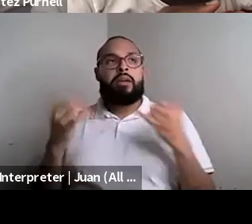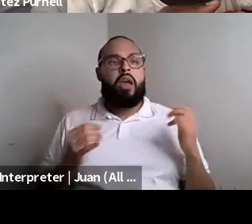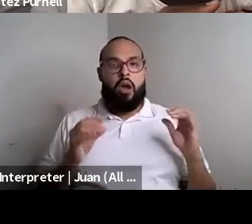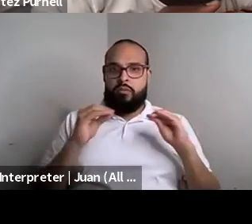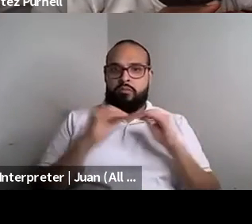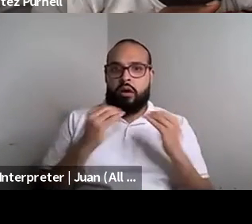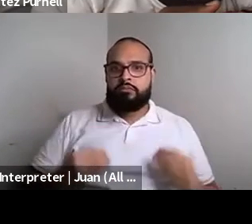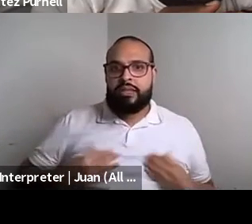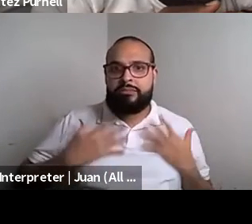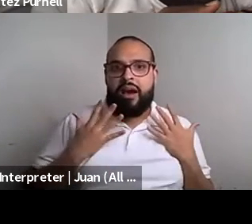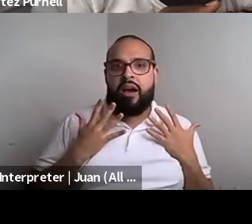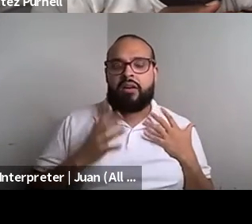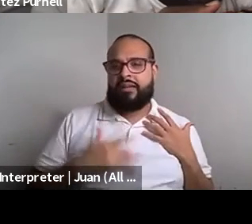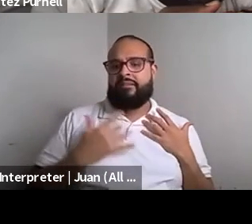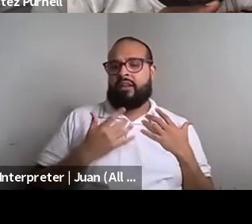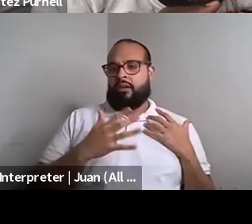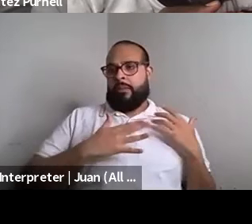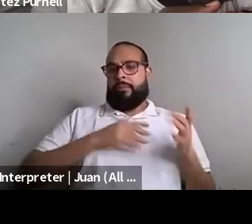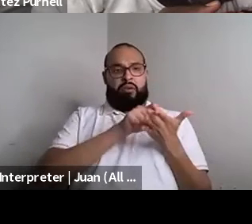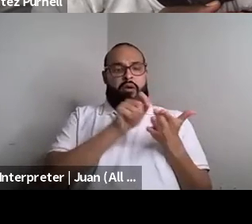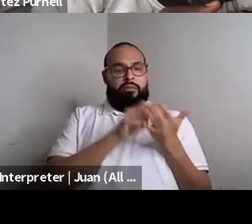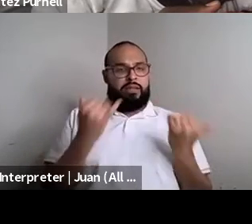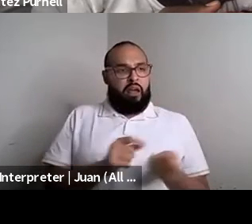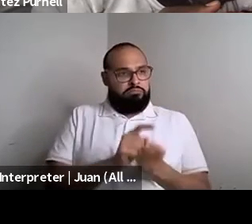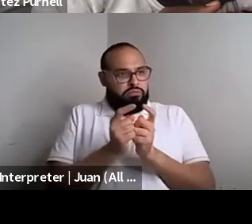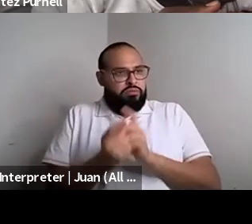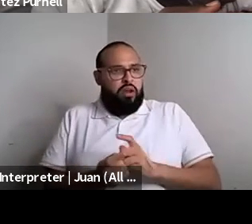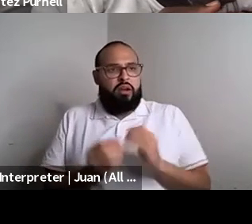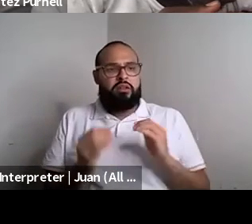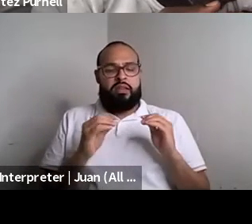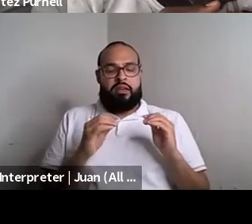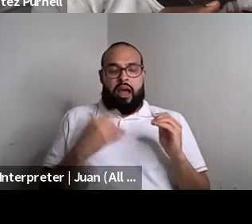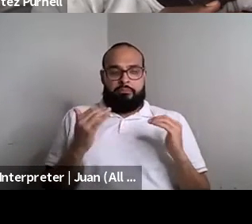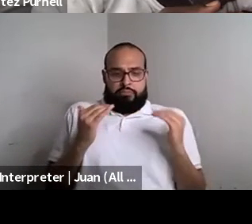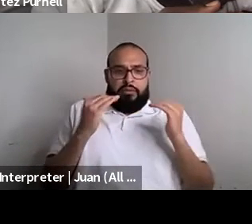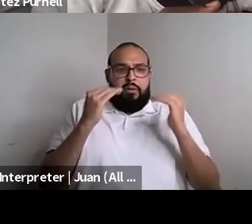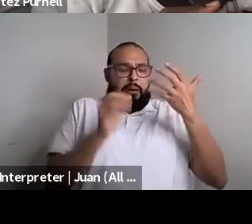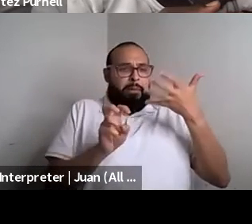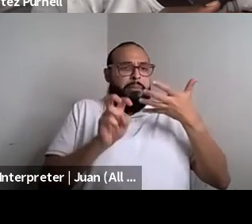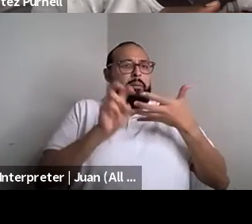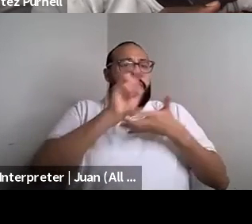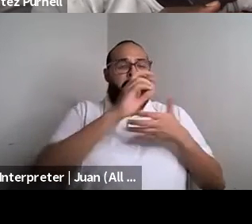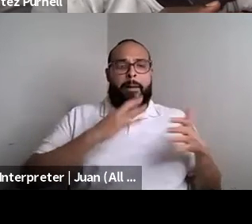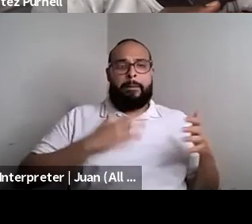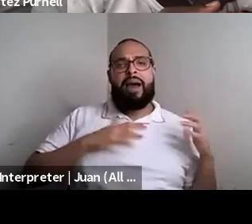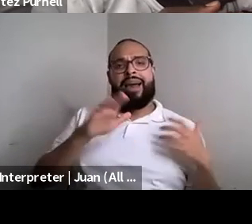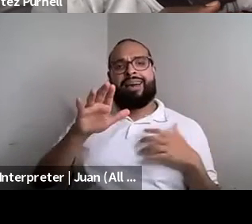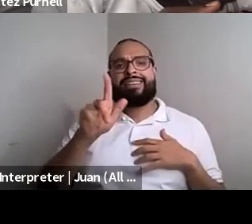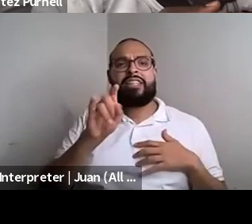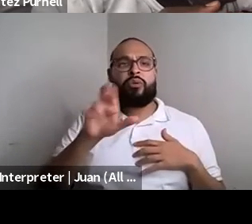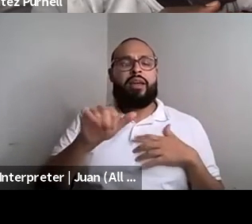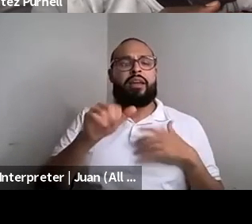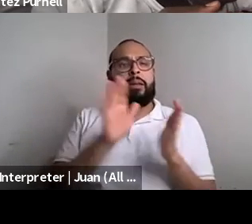Kokumo: I've never written before it's like I'm pushing myself to upper echelon in my literary candidates like I'm using words similes plays. It's like